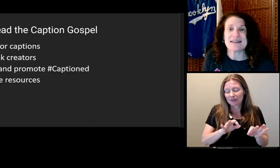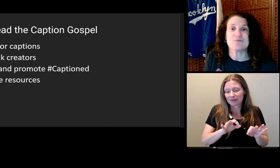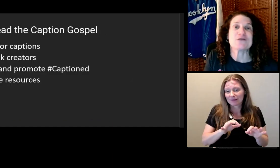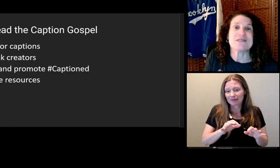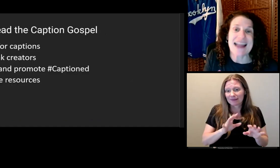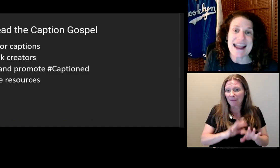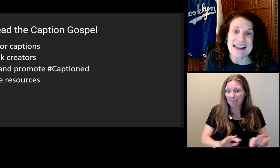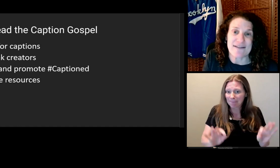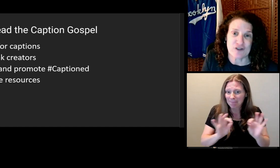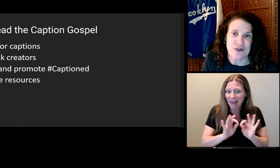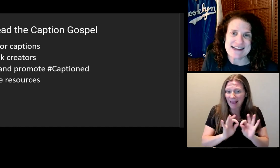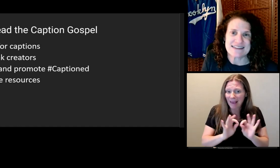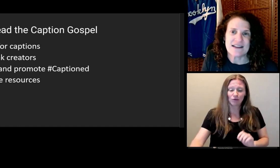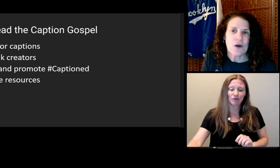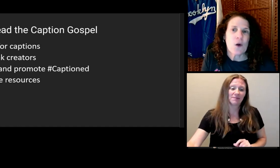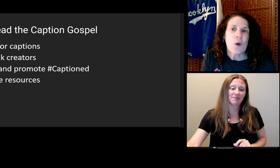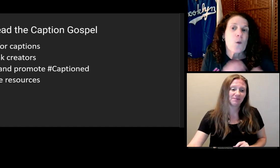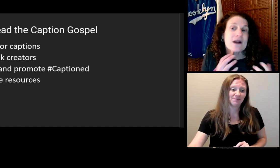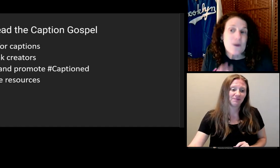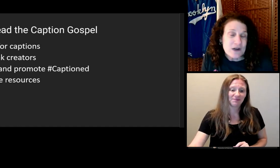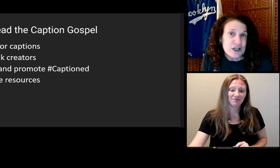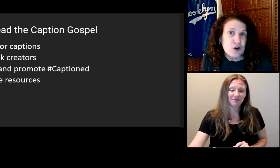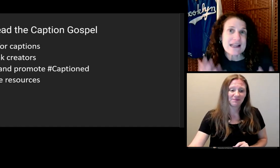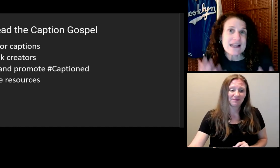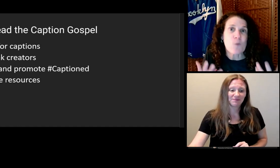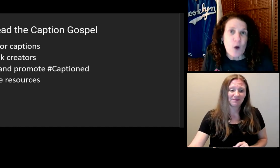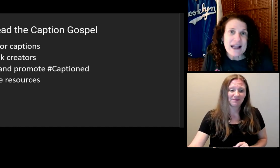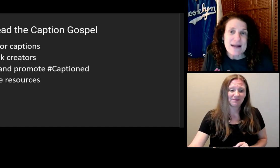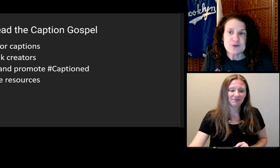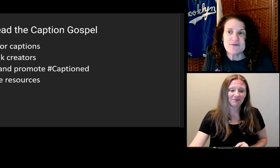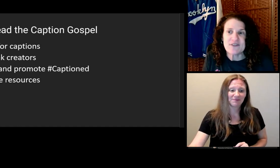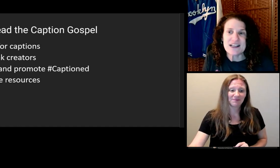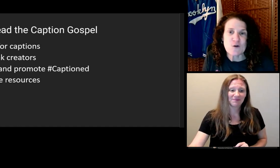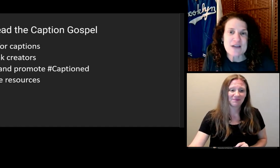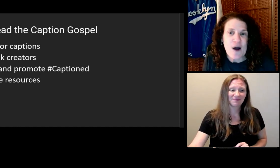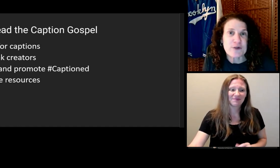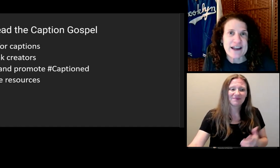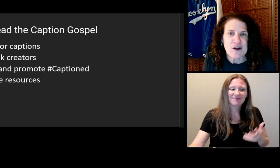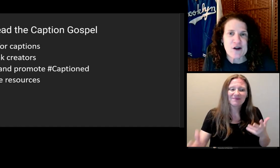What can we do to get more captioned videos out there?